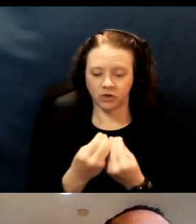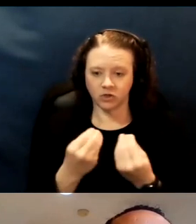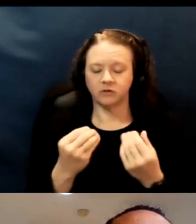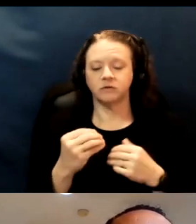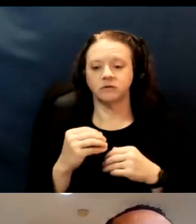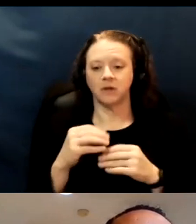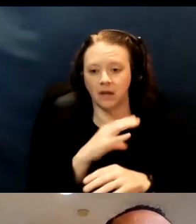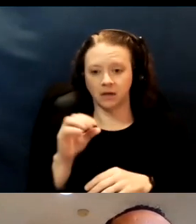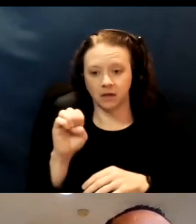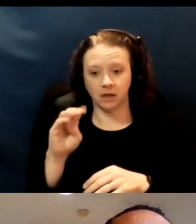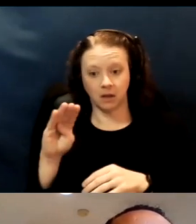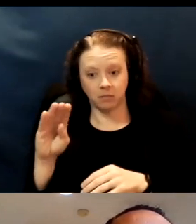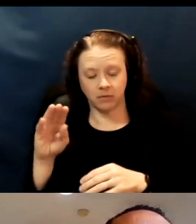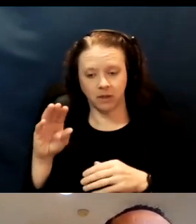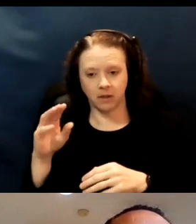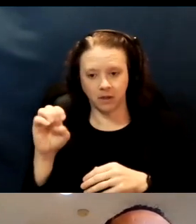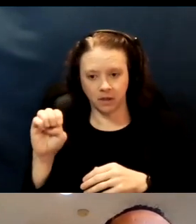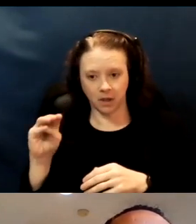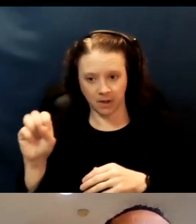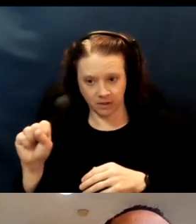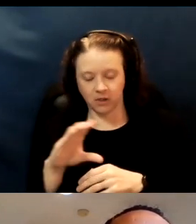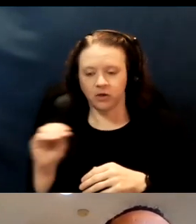to identify seniors who need to be vaccinated.